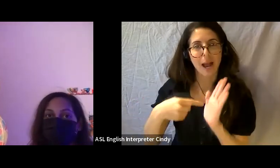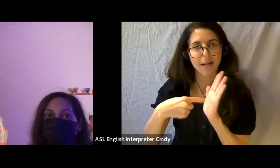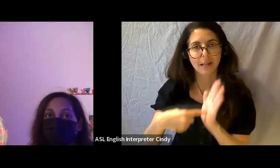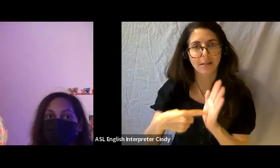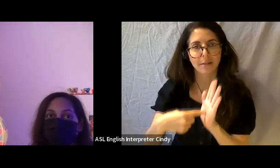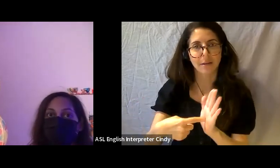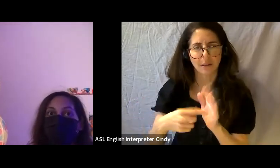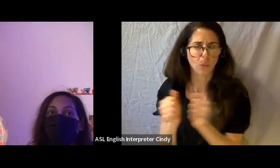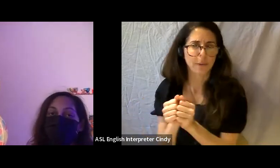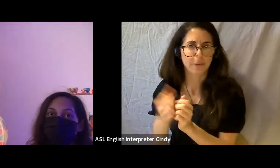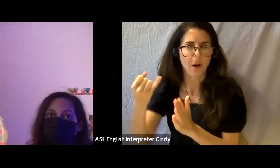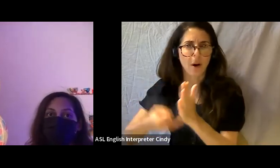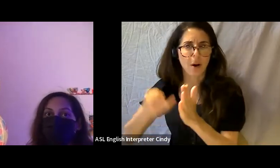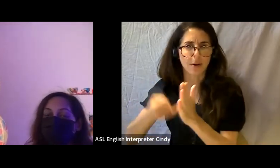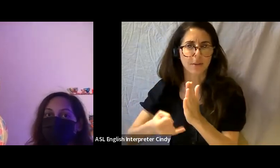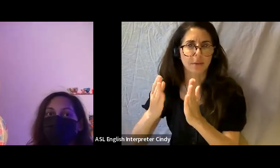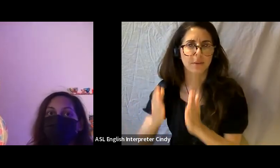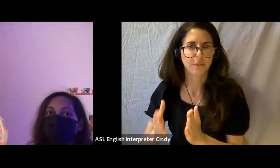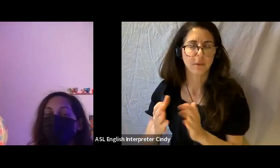With information about the layout